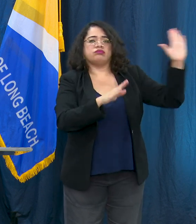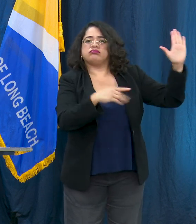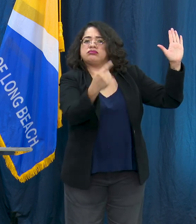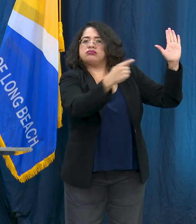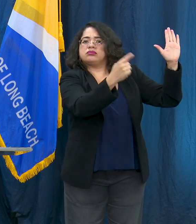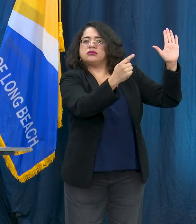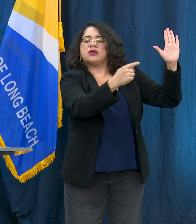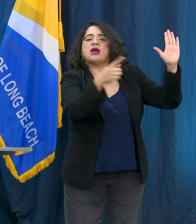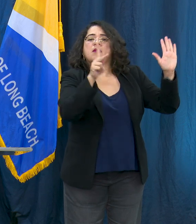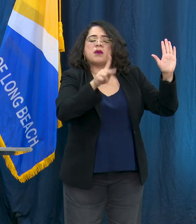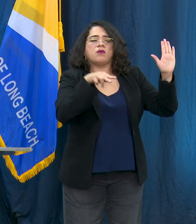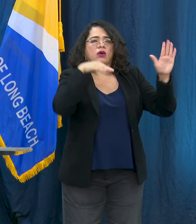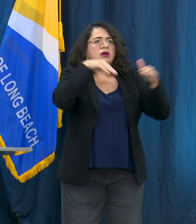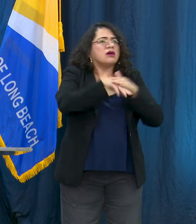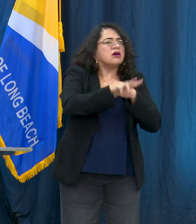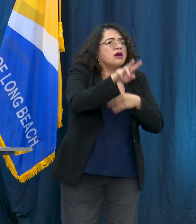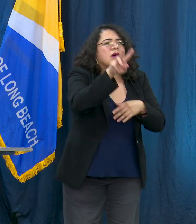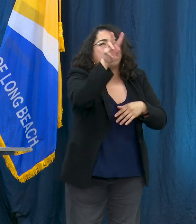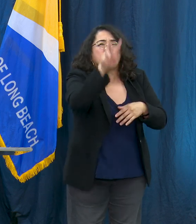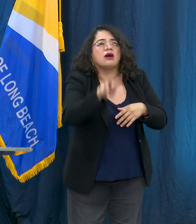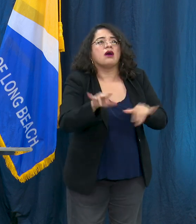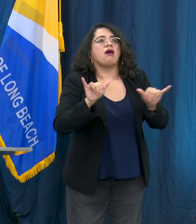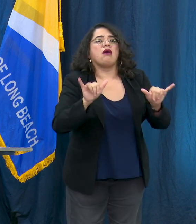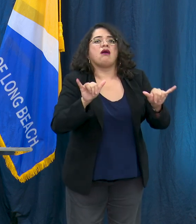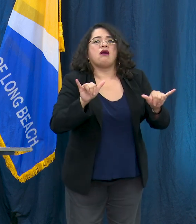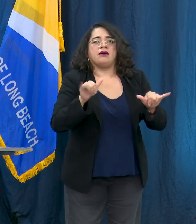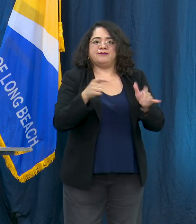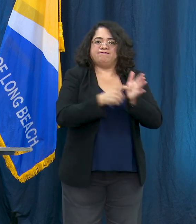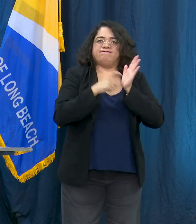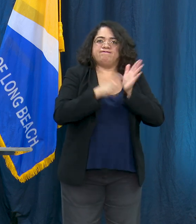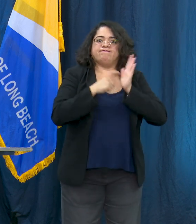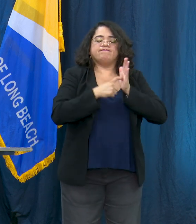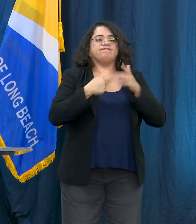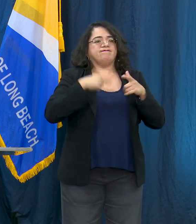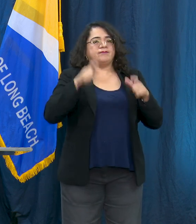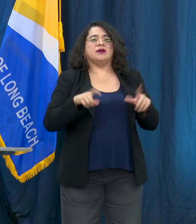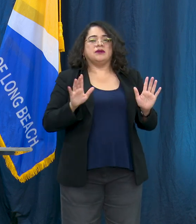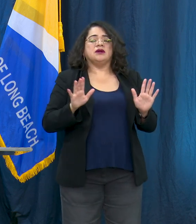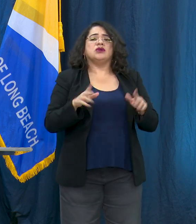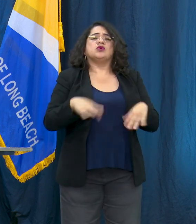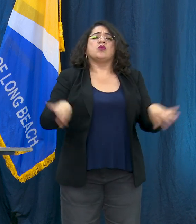you are doing and once again I ask that you really do be vigilant in your work